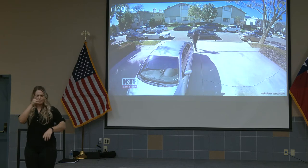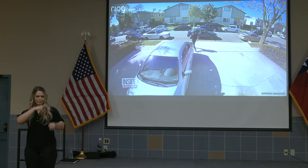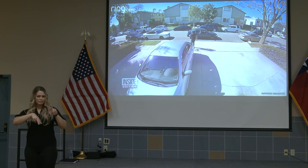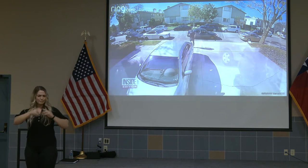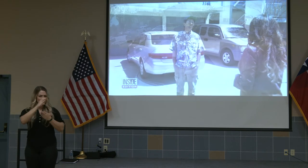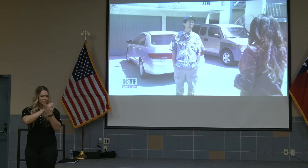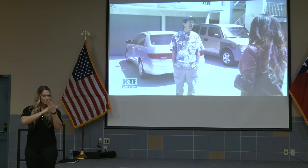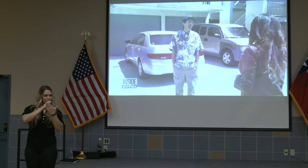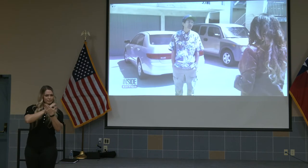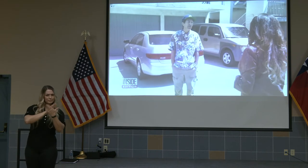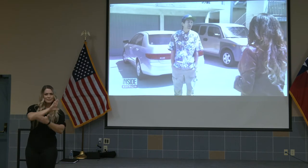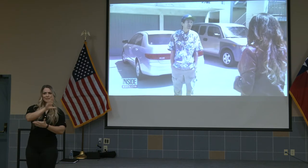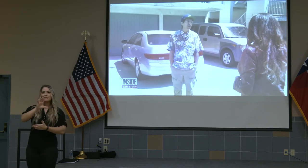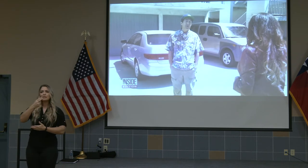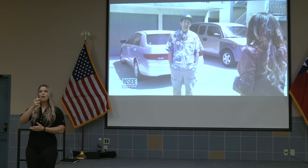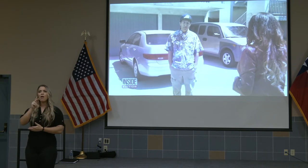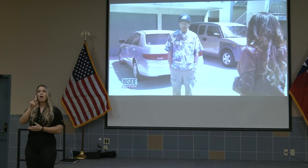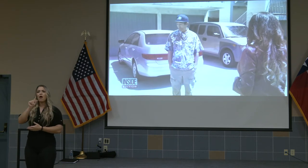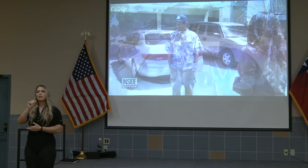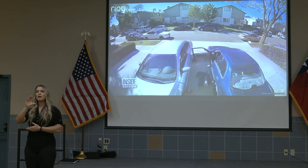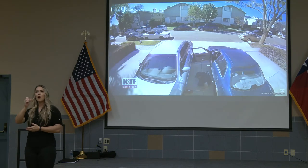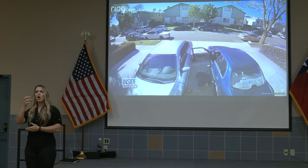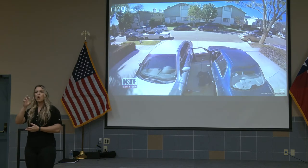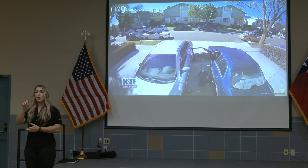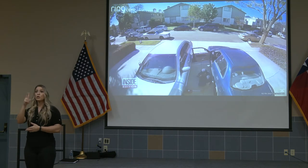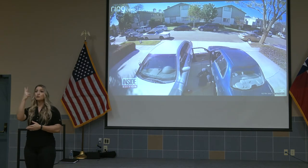There were two people. They pulled right next to my car.